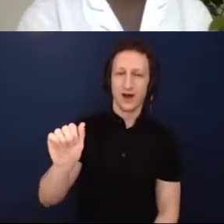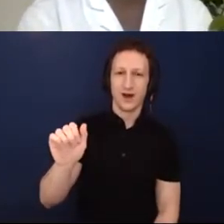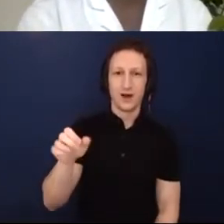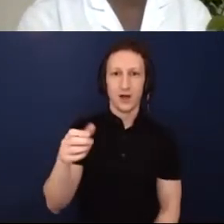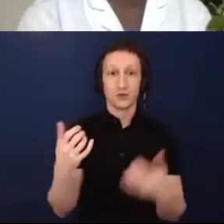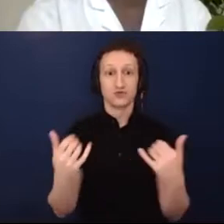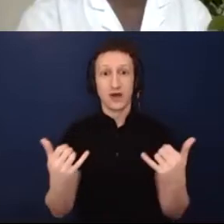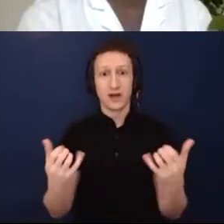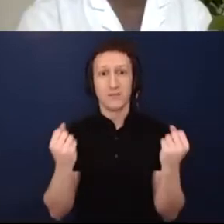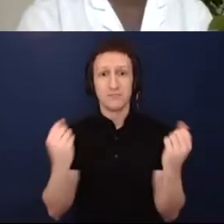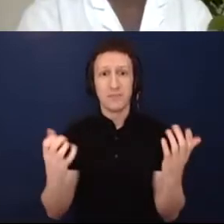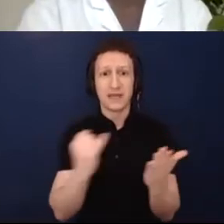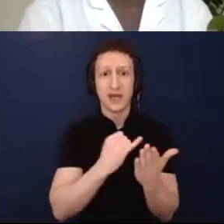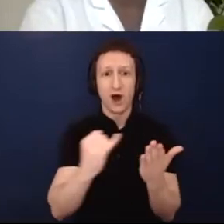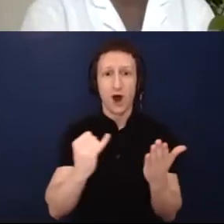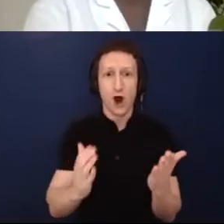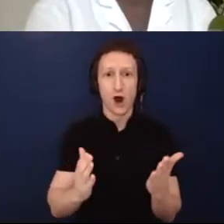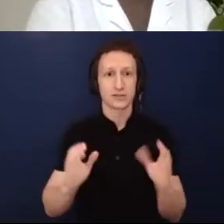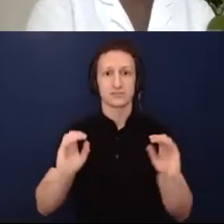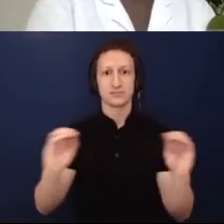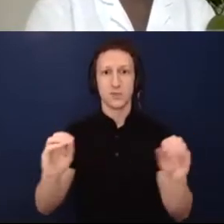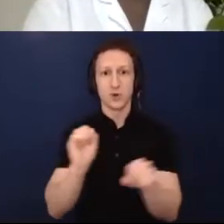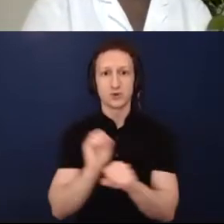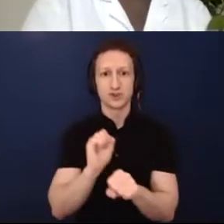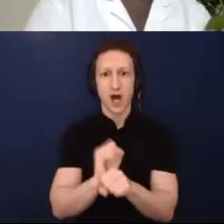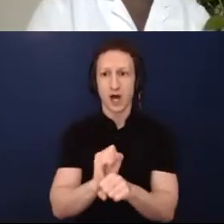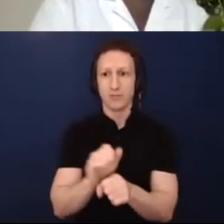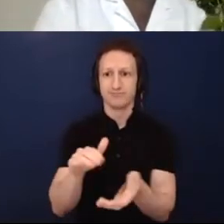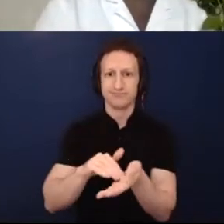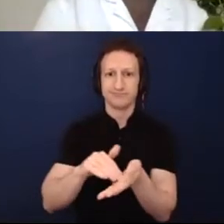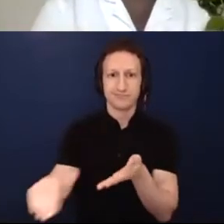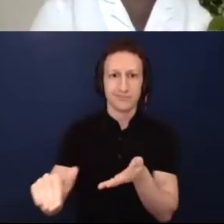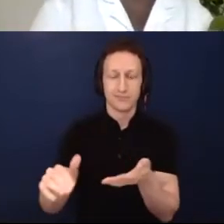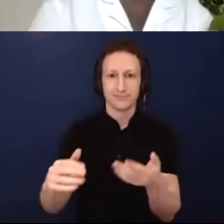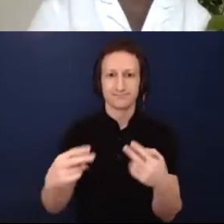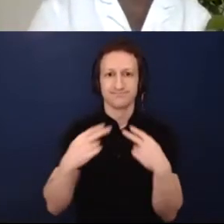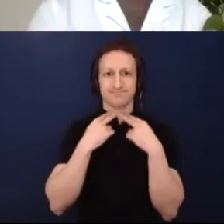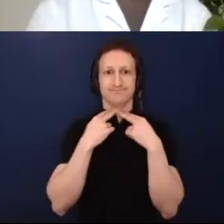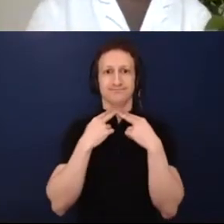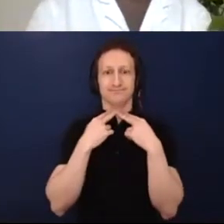it just made me think about how, right now, often the first positions to be cut